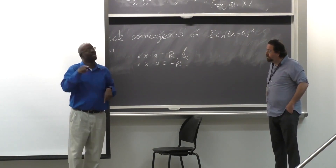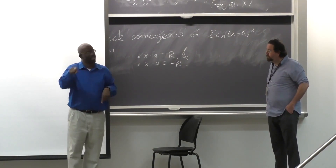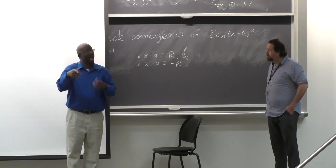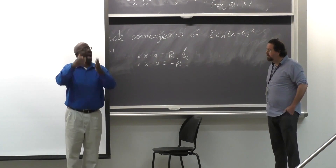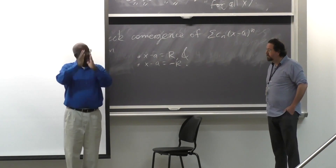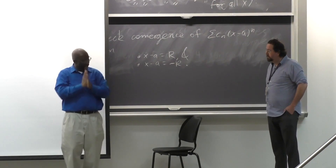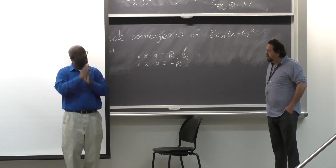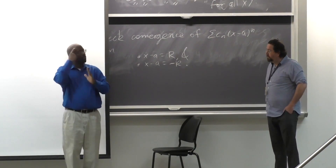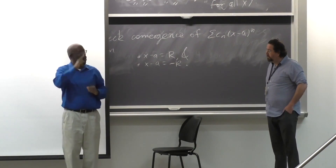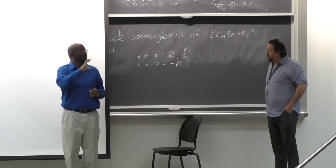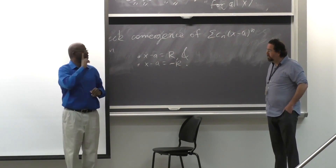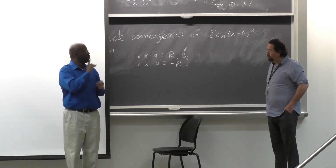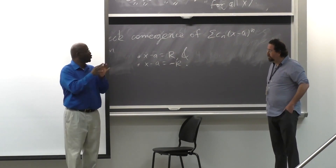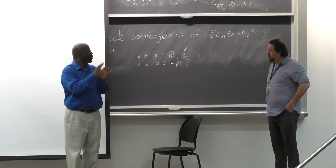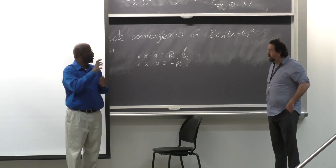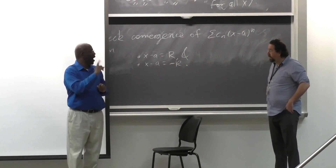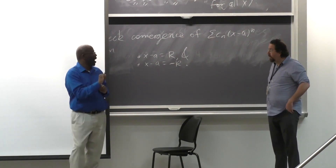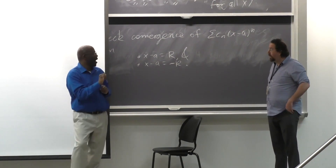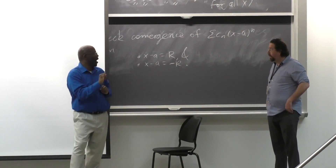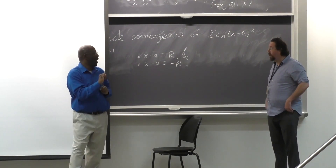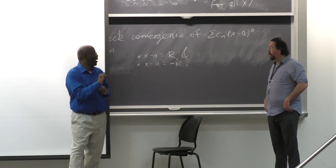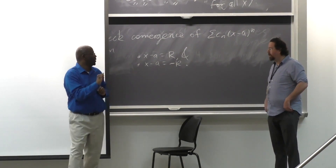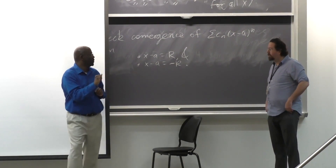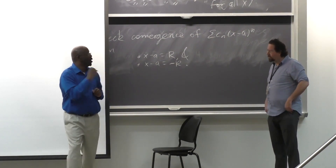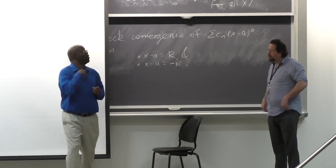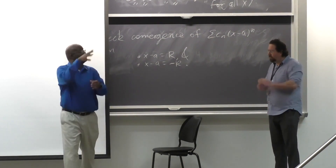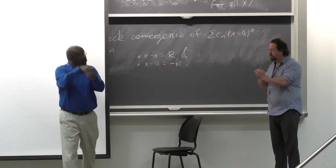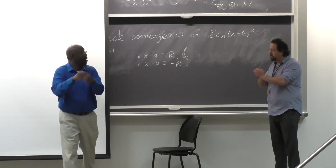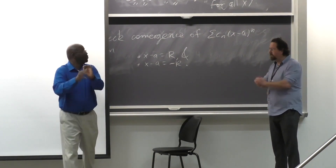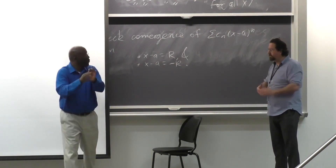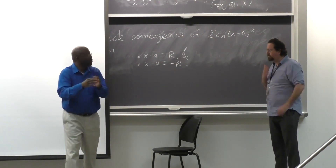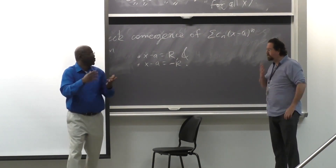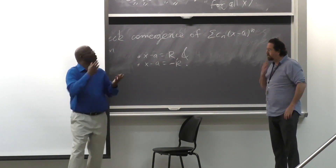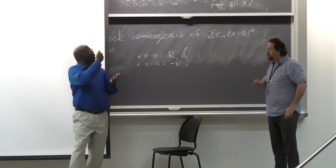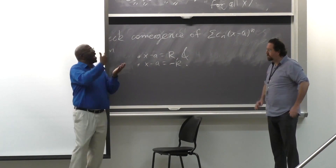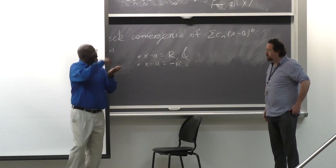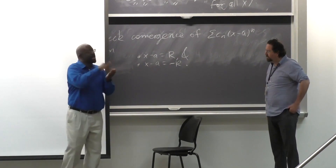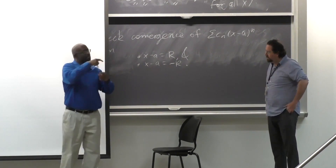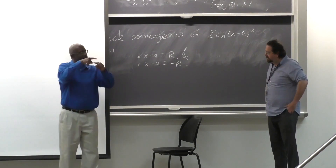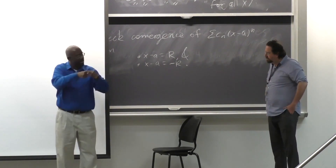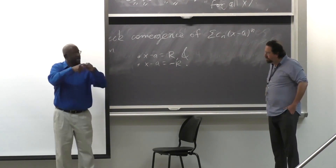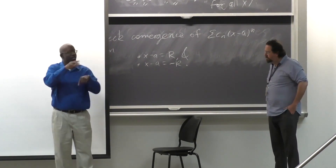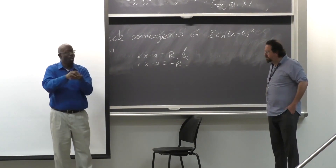In fact, they asked for a CDI to be brought in as well. And I was involved, interpreting with that.